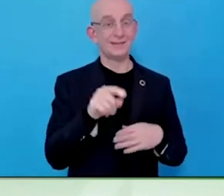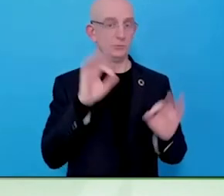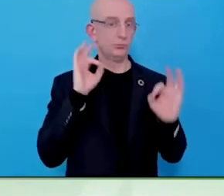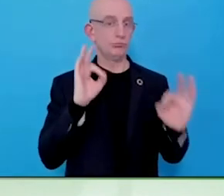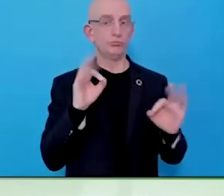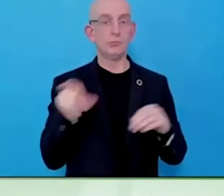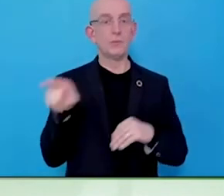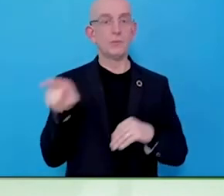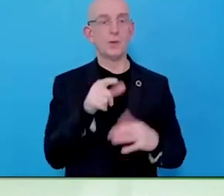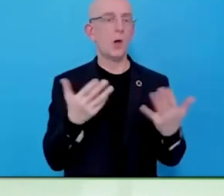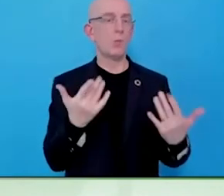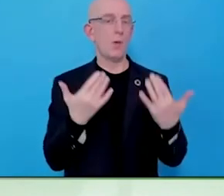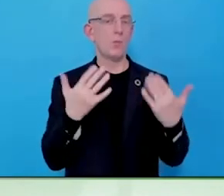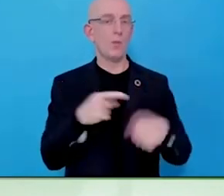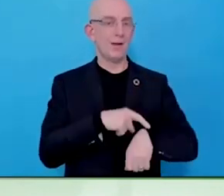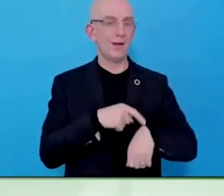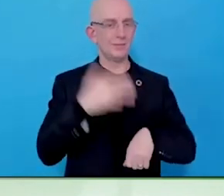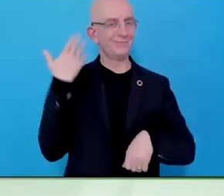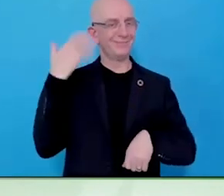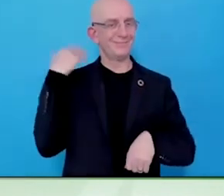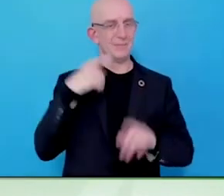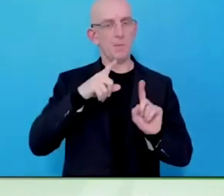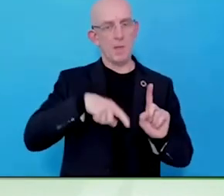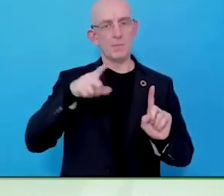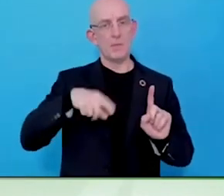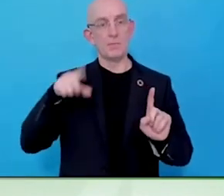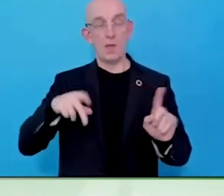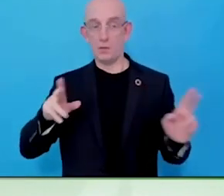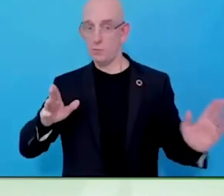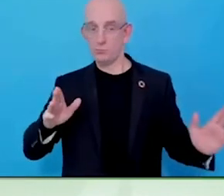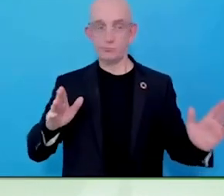But GSK can talk the talk and show you how to do that.